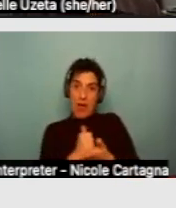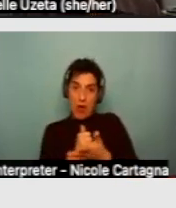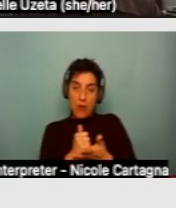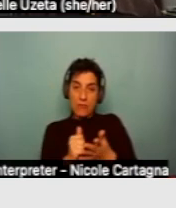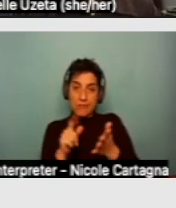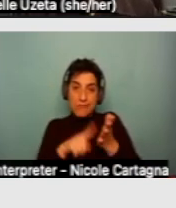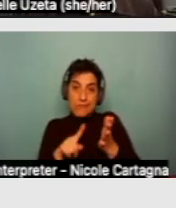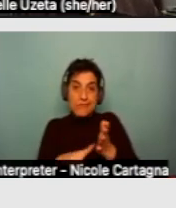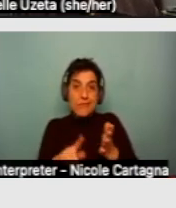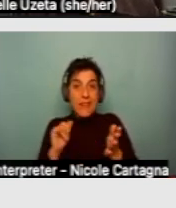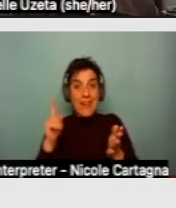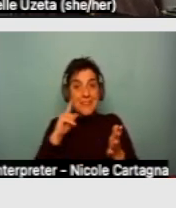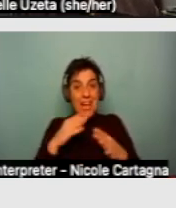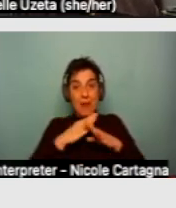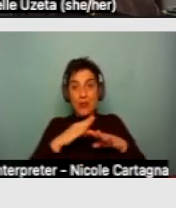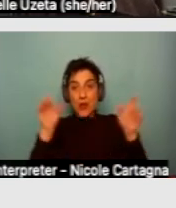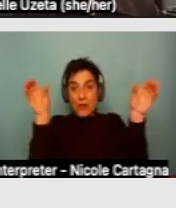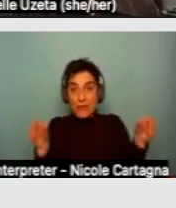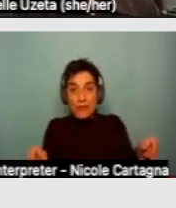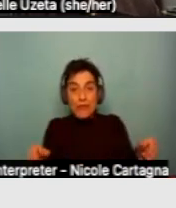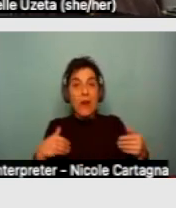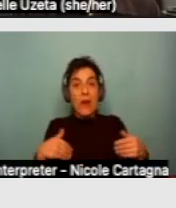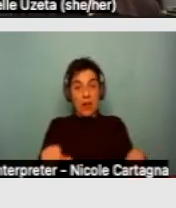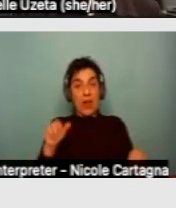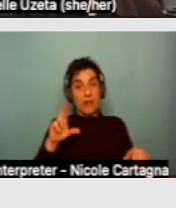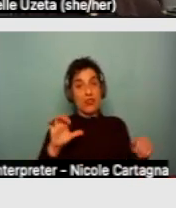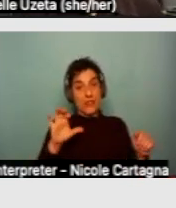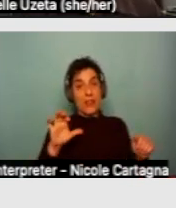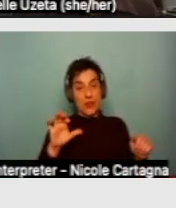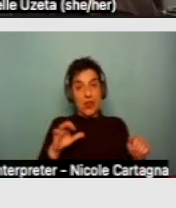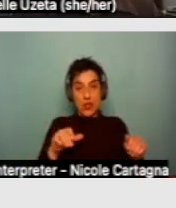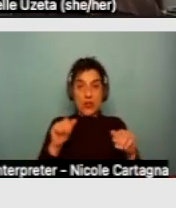soundproofing. Regional centers should be looked at for those types of things.